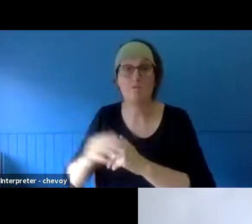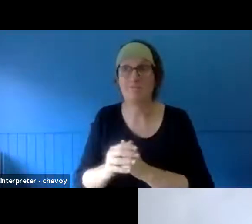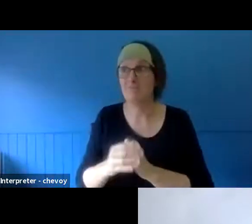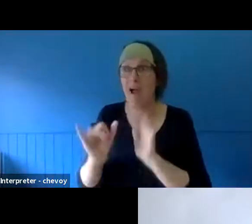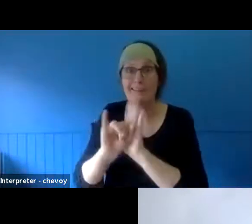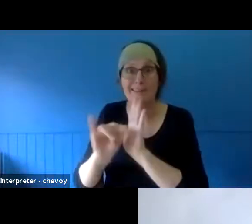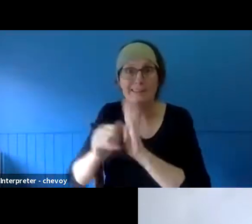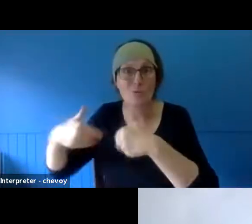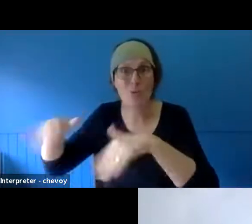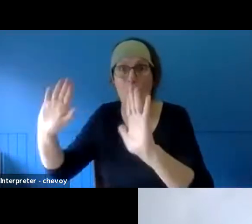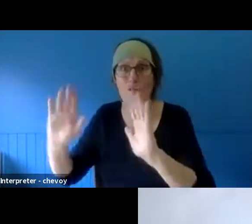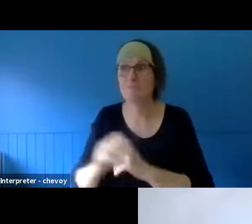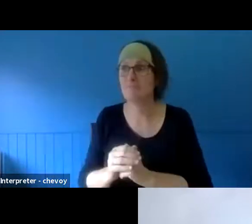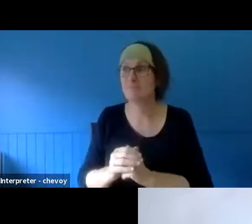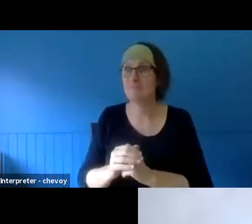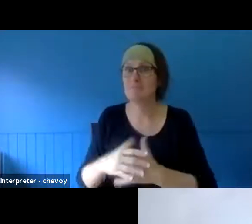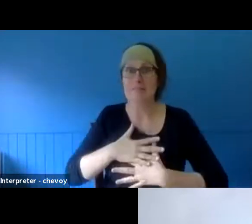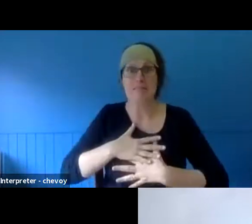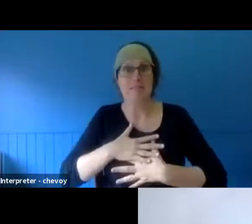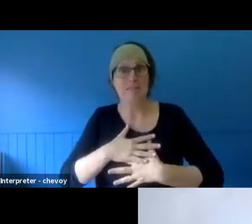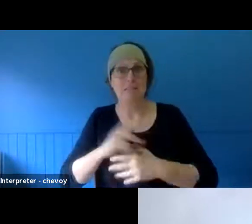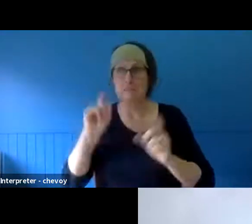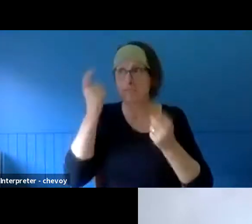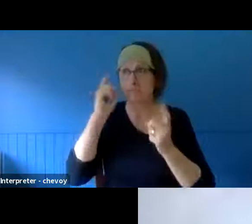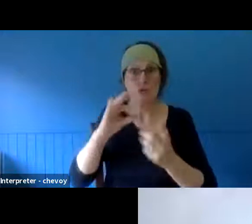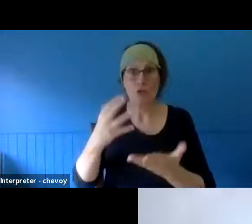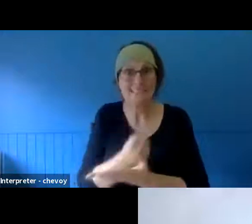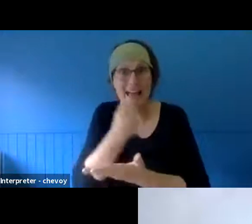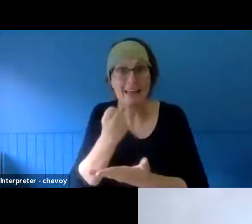also identity, security, faith in the world... No-one had a lot of